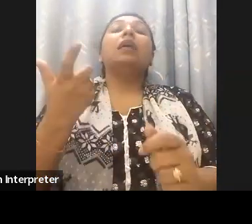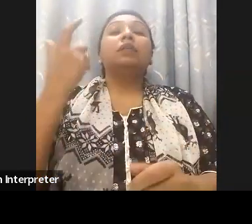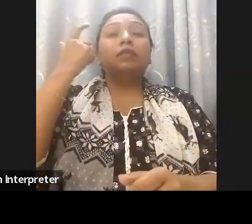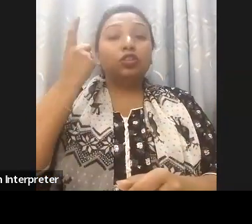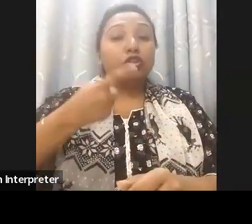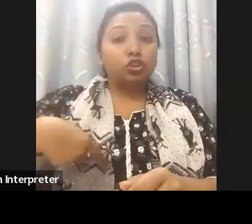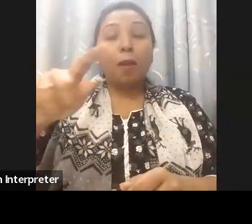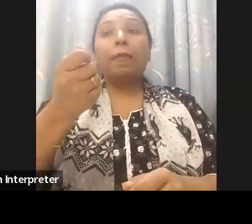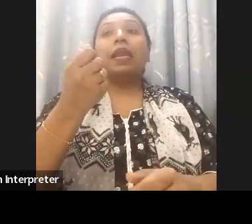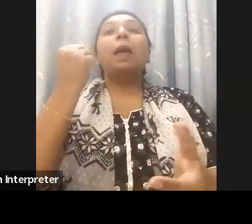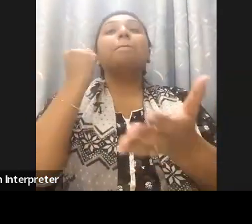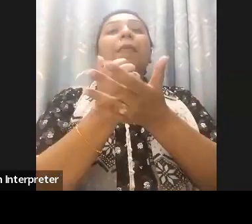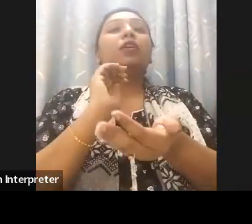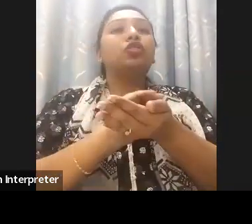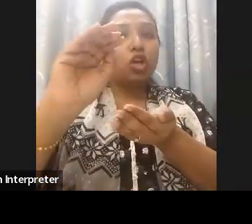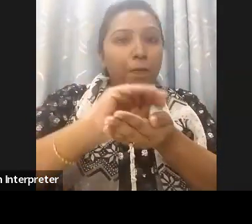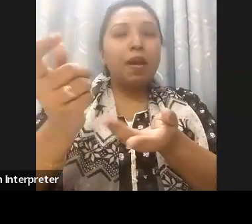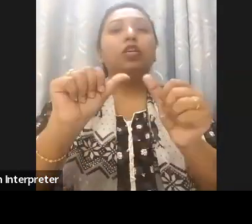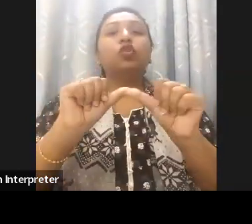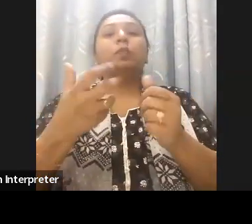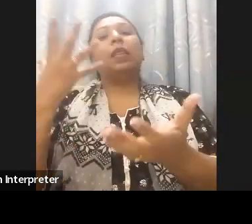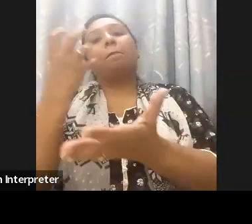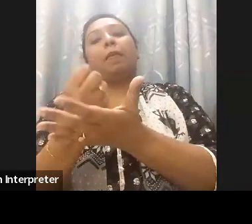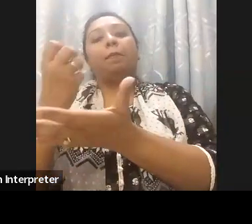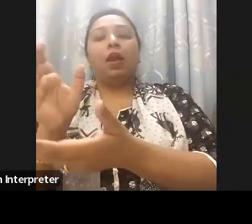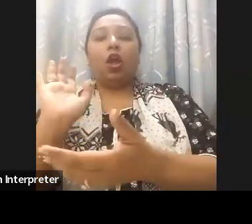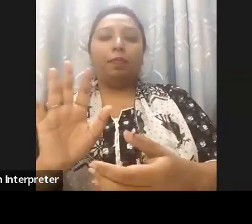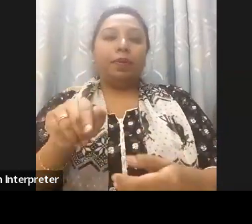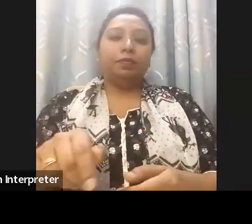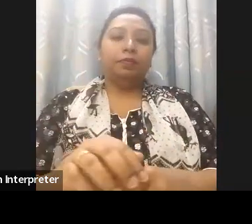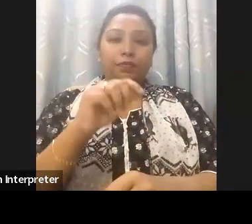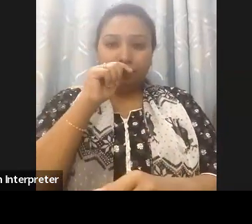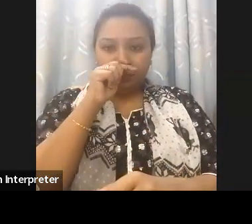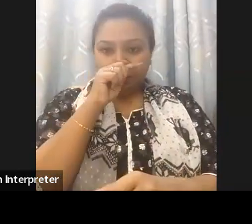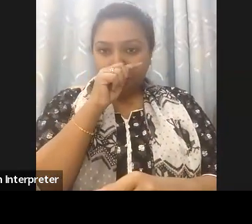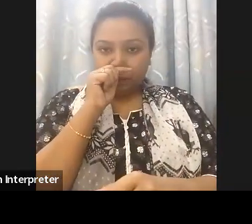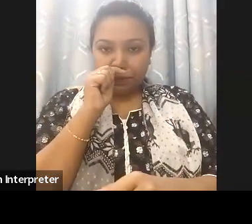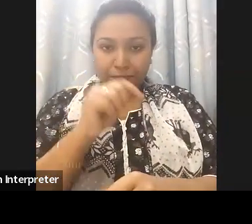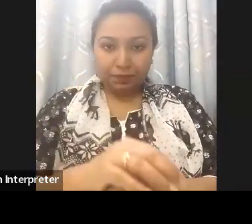Initially five banks have taken steps to implement accessibility through comprehensive assessments